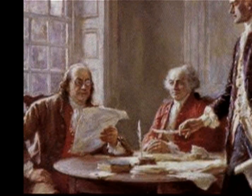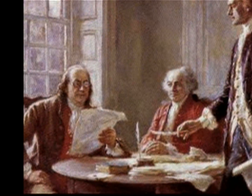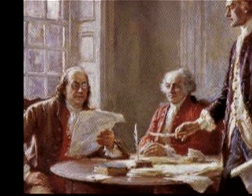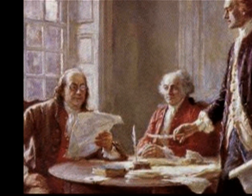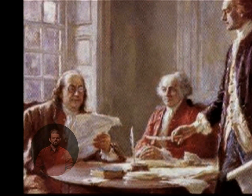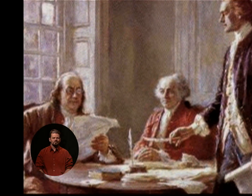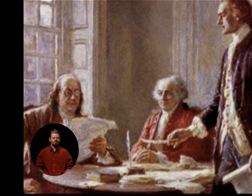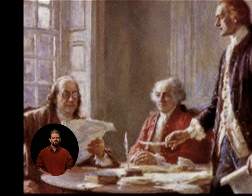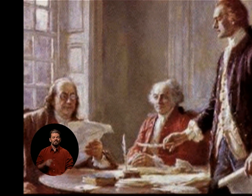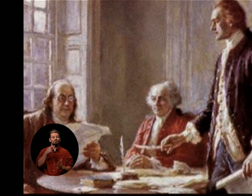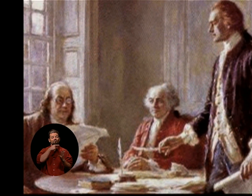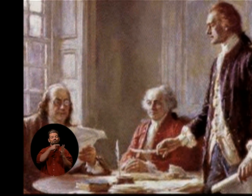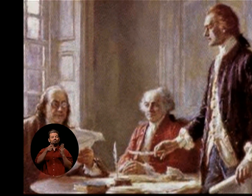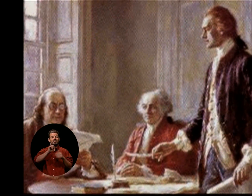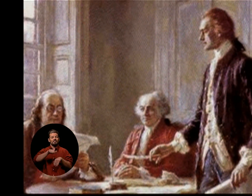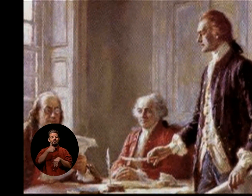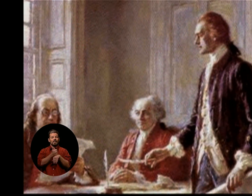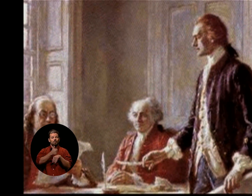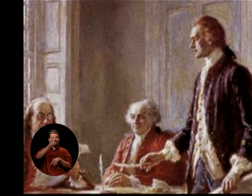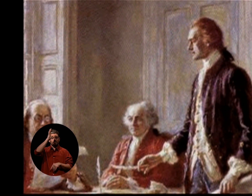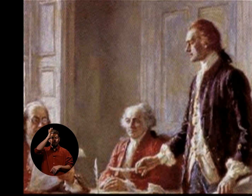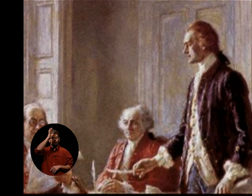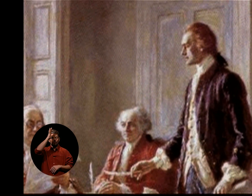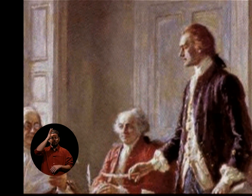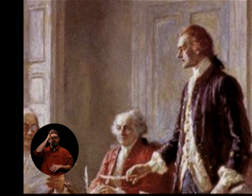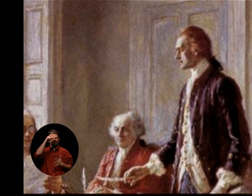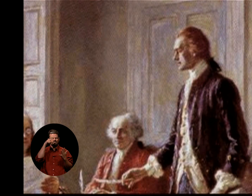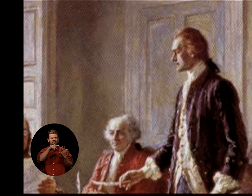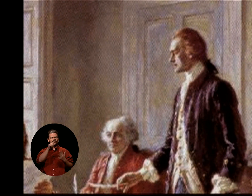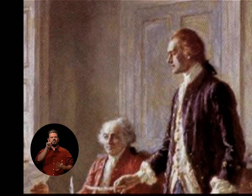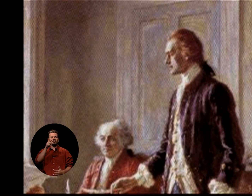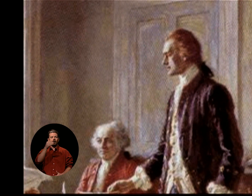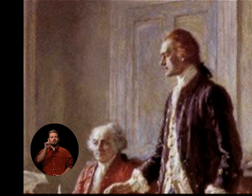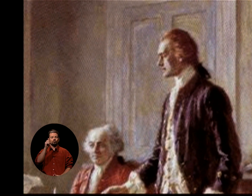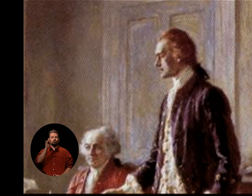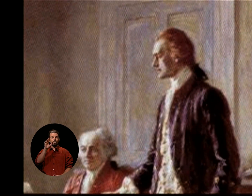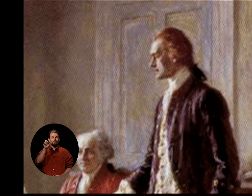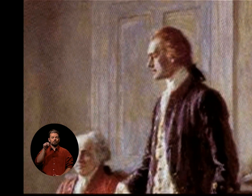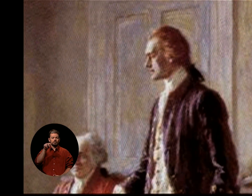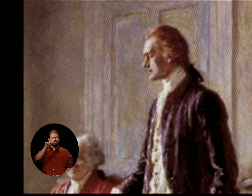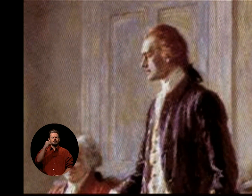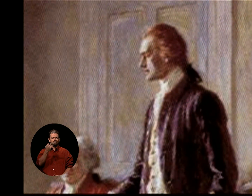MORE THAN ANY OF THE OTHER FOUNDING FATHERS, THOMAS JEFFERSON GRAPPLED WITH THESE QUESTIONS.